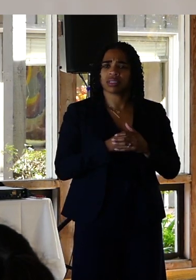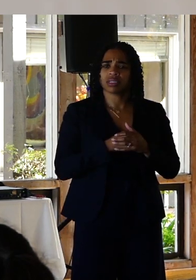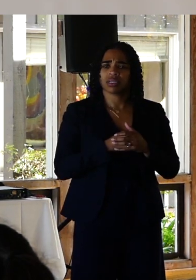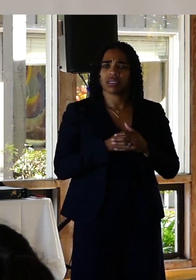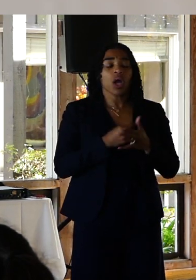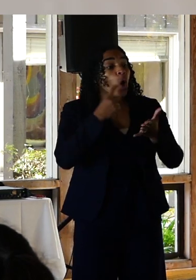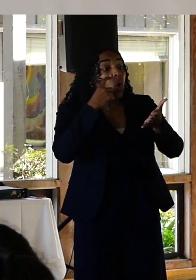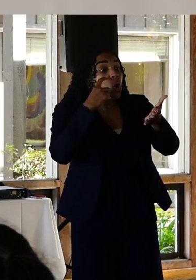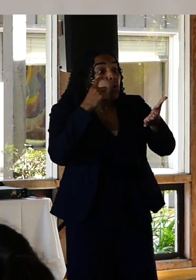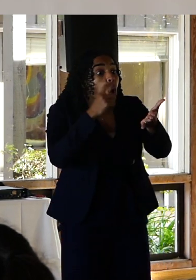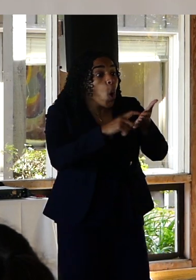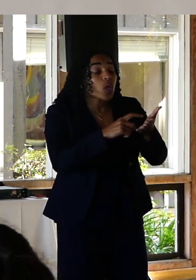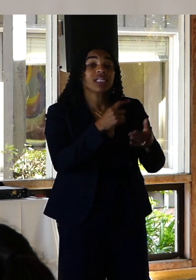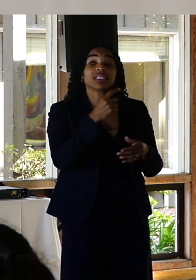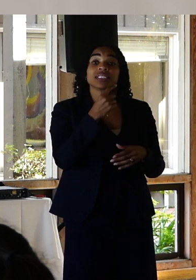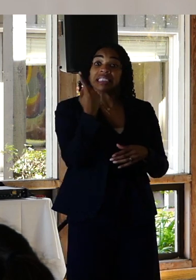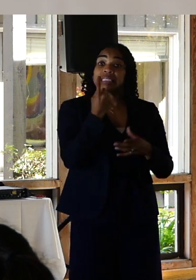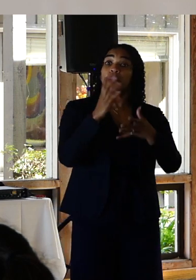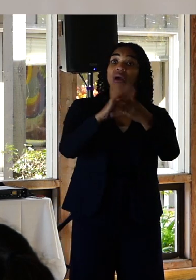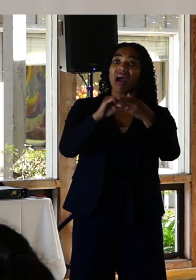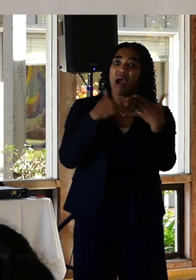What do we notice is a common thread between them.